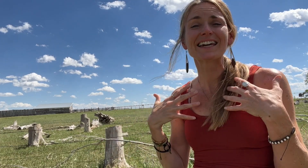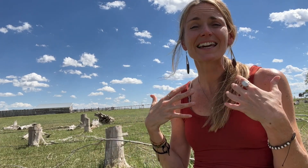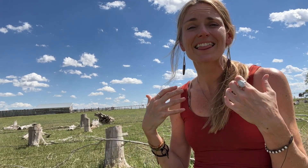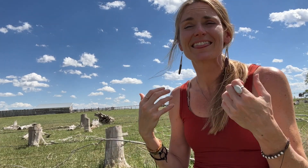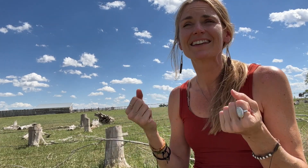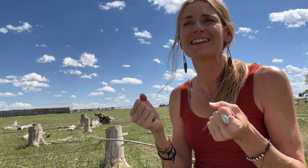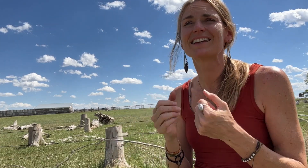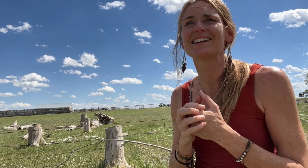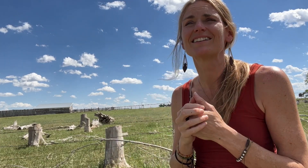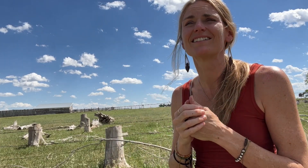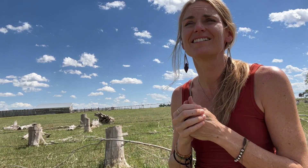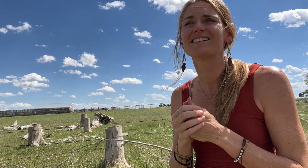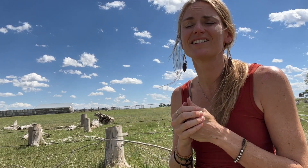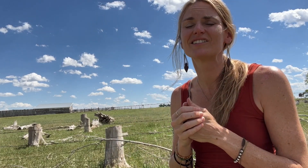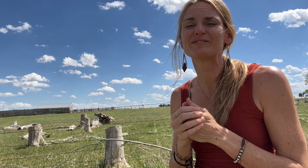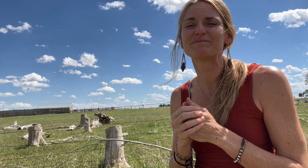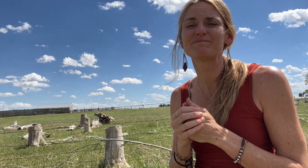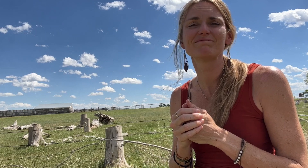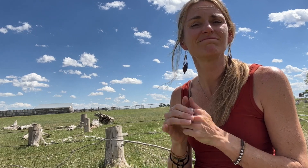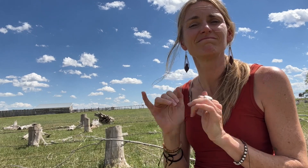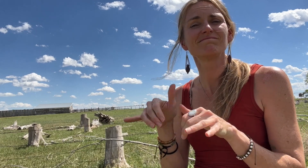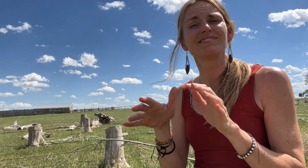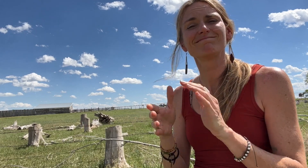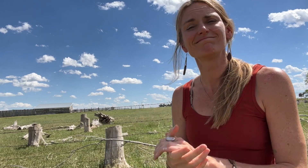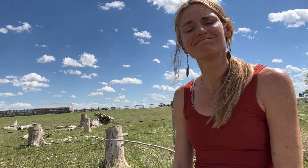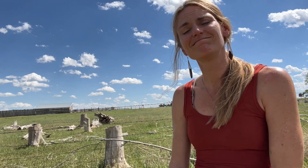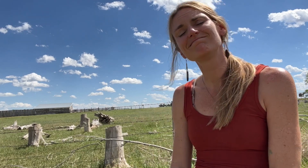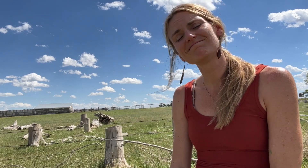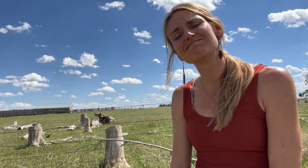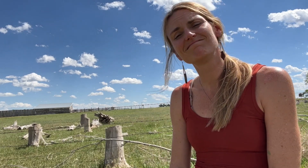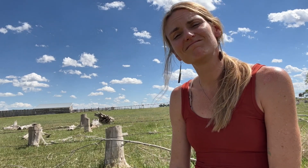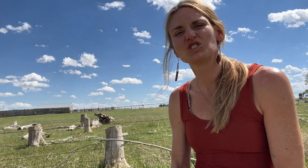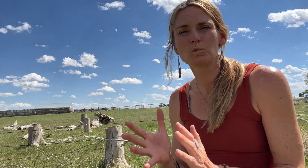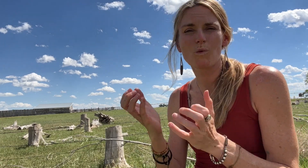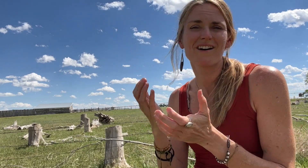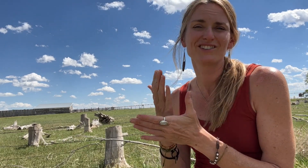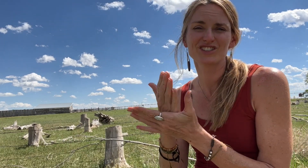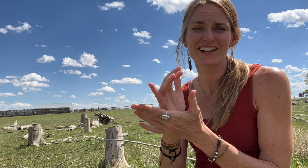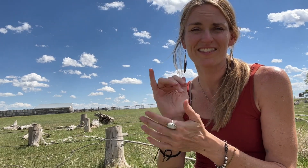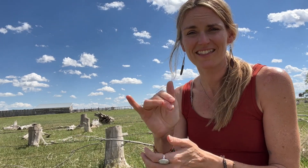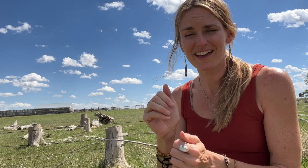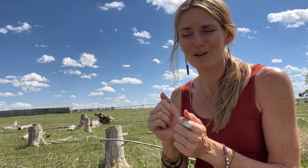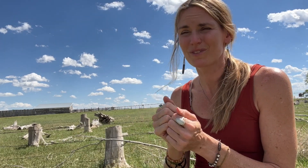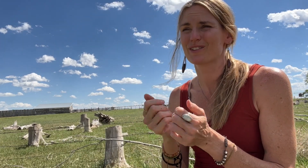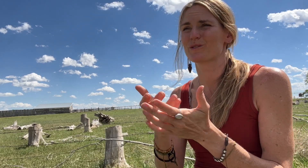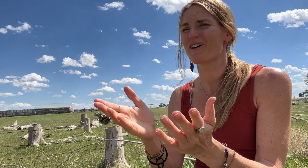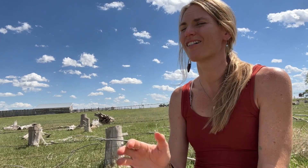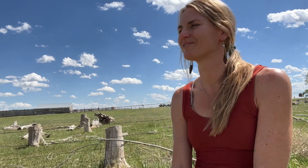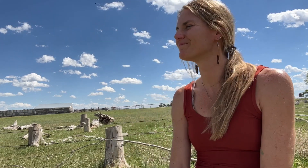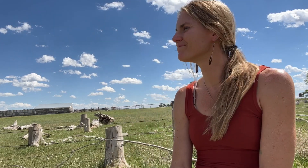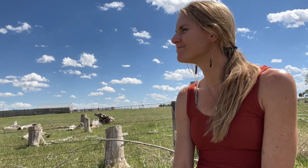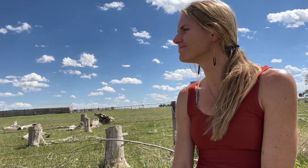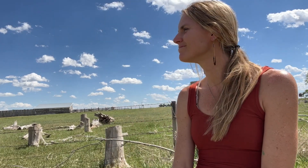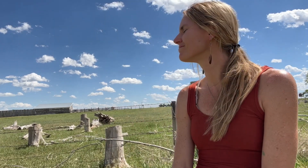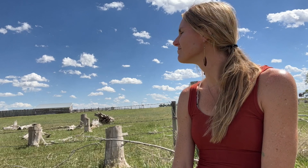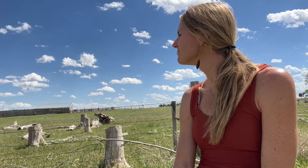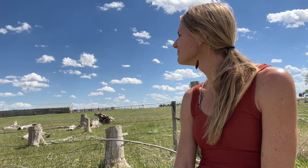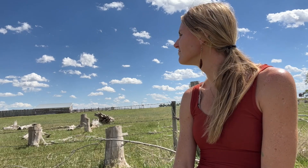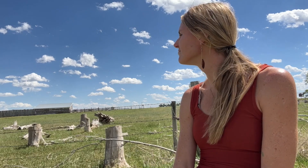and healing. I wanted to share that with you all.